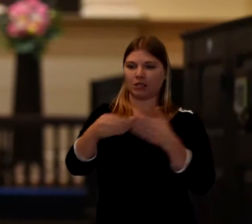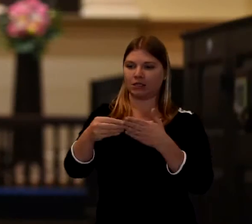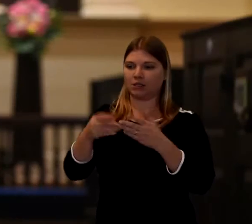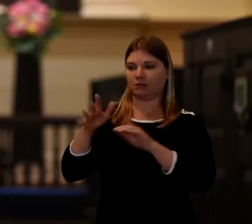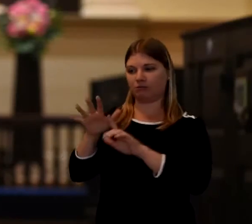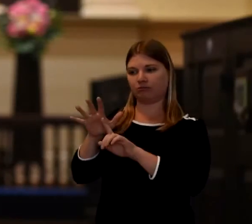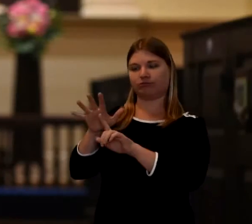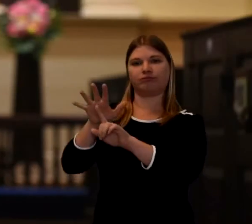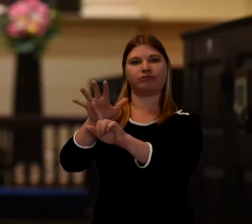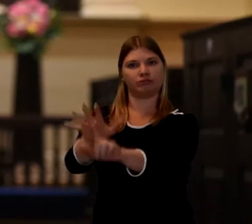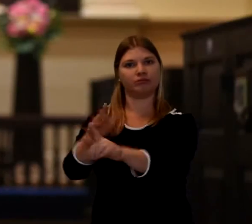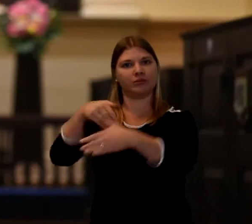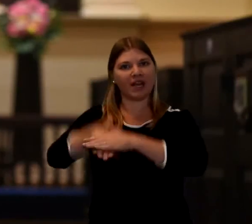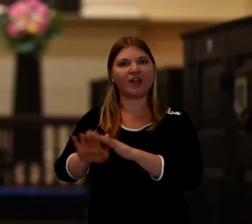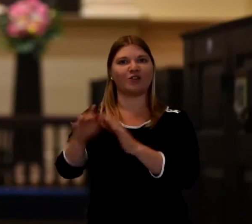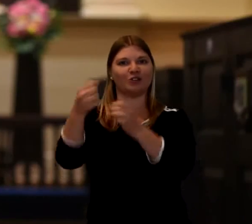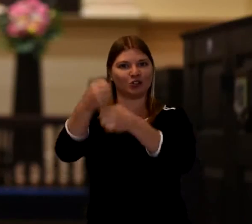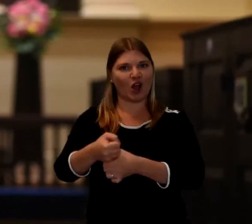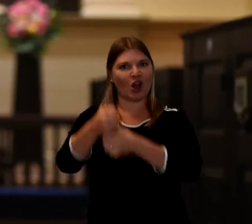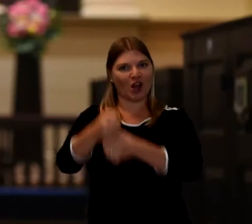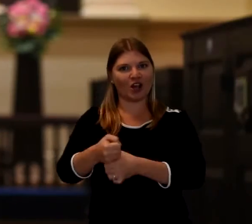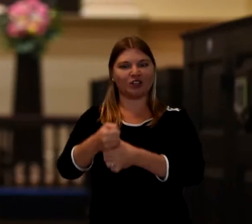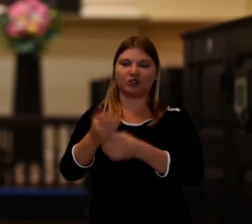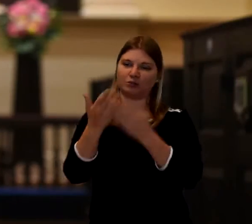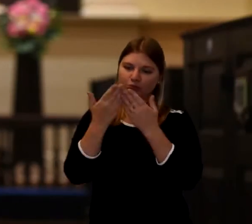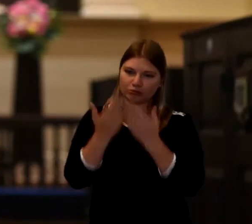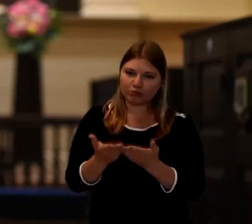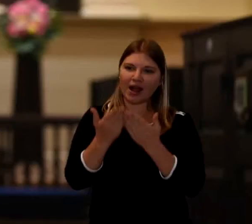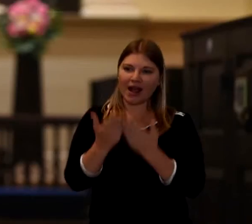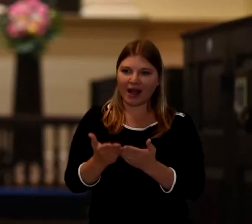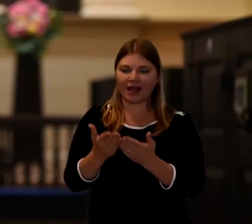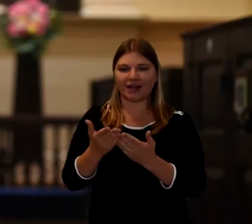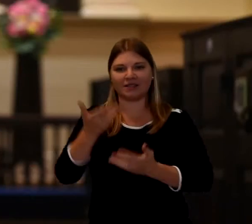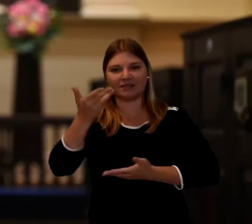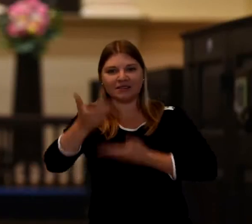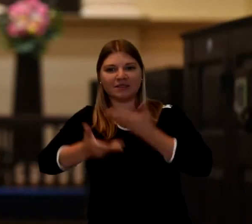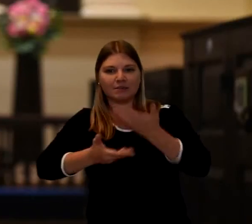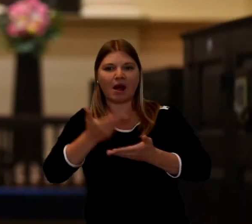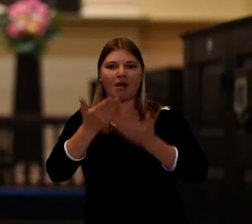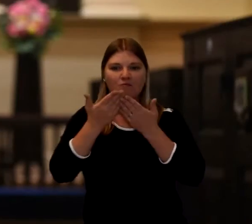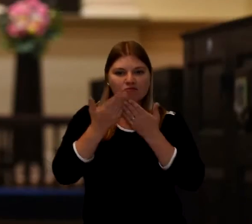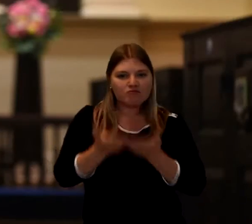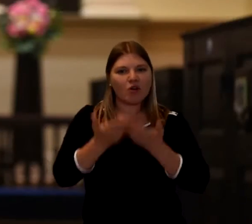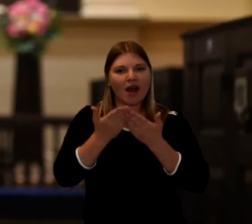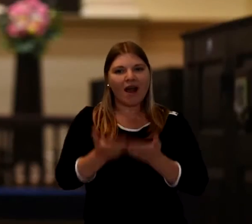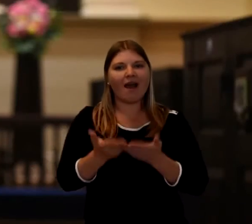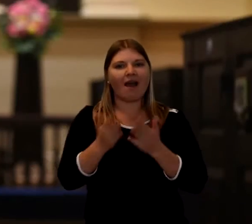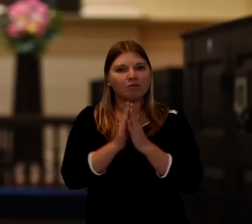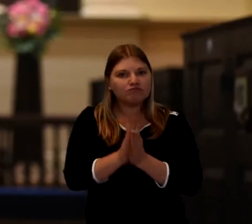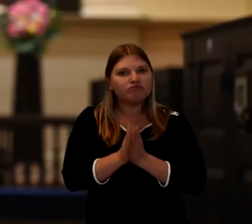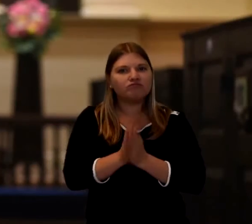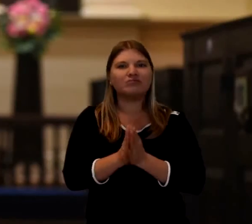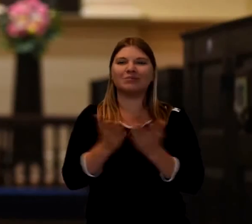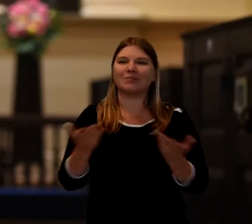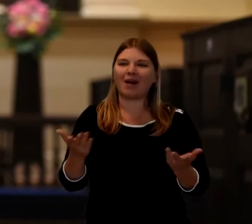which reassure us that death is not the end, that god always has us in his care. But more and more now people come into music.